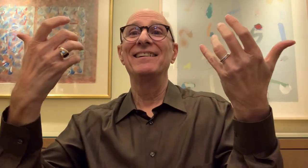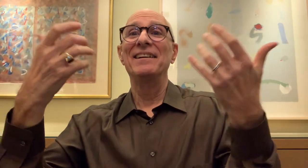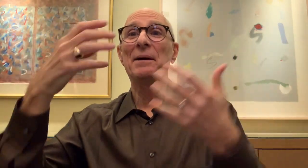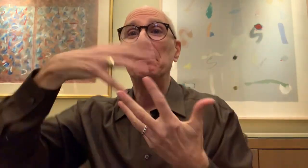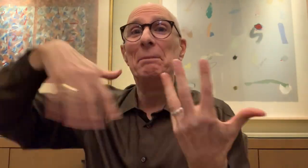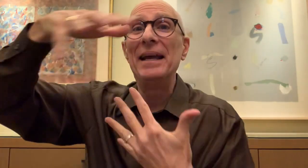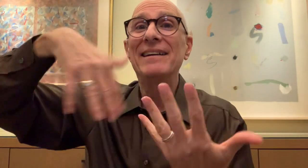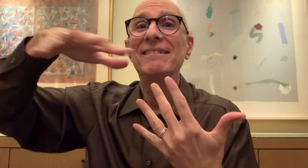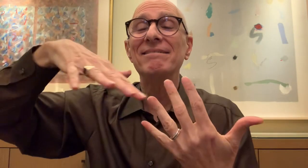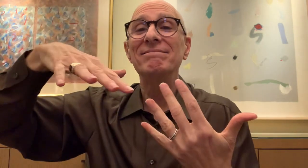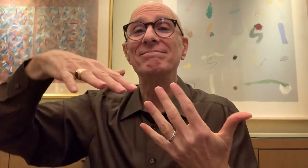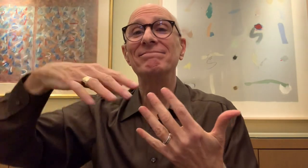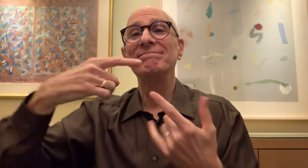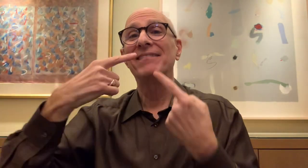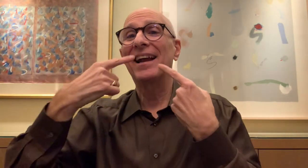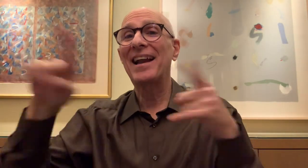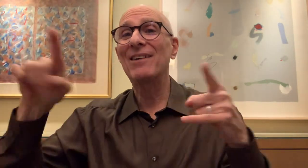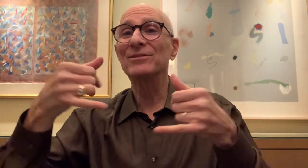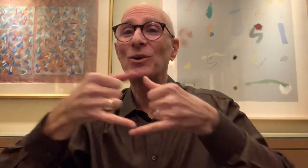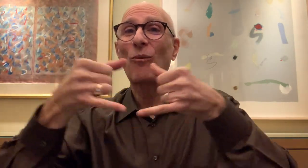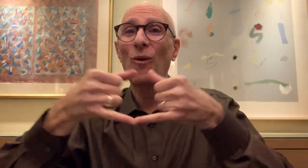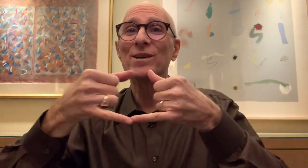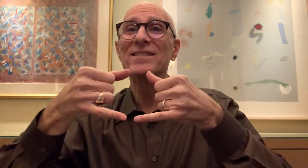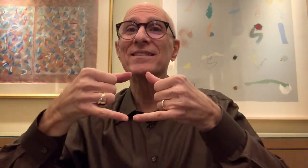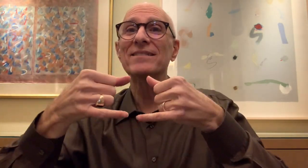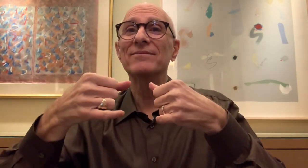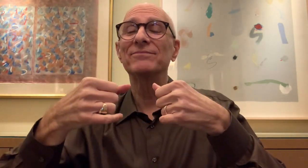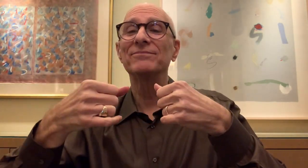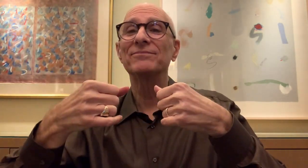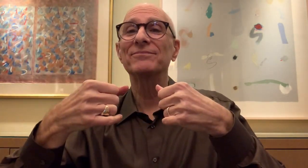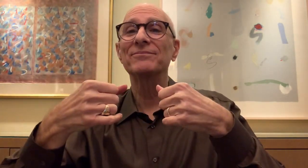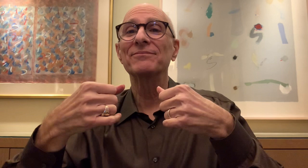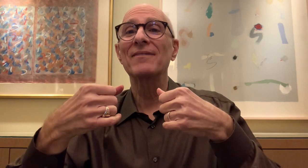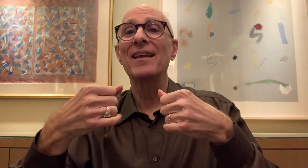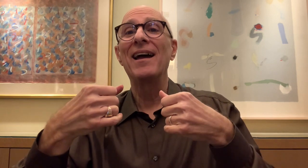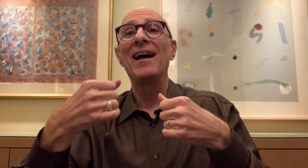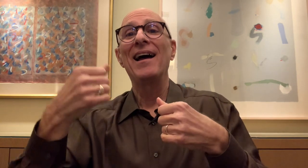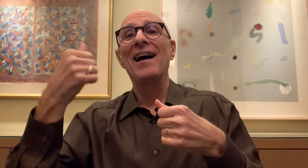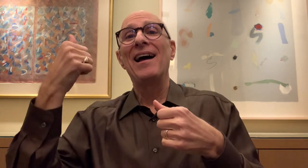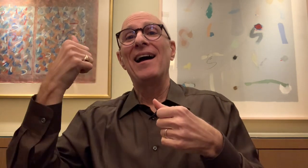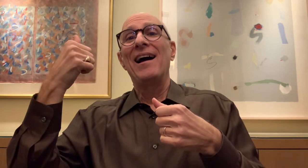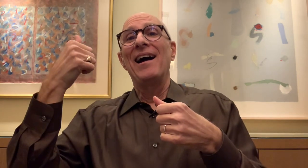We socialized and announced awards. I remembered that Patty and I were there to witness the history.